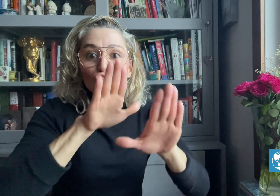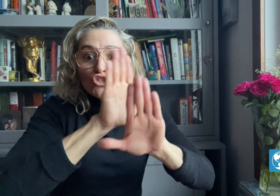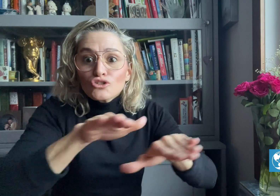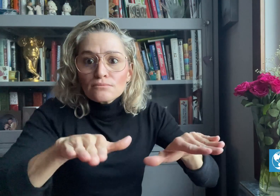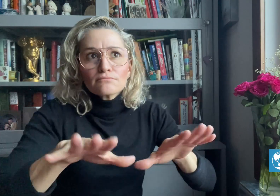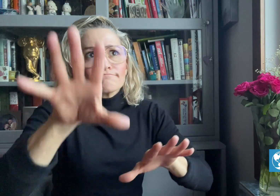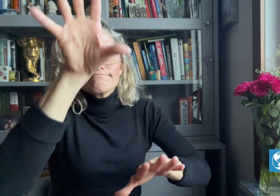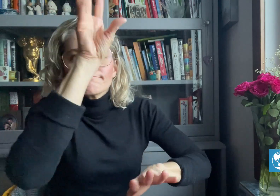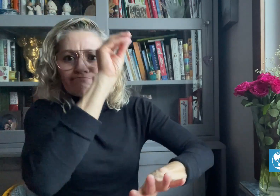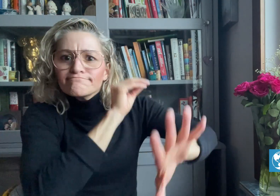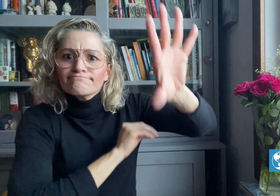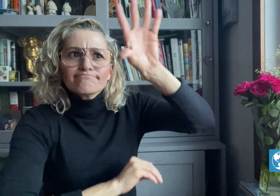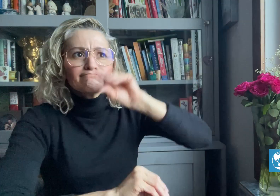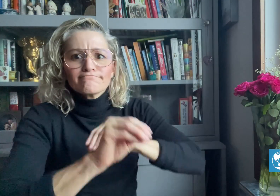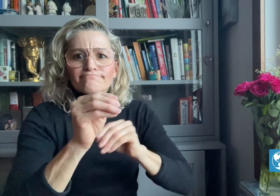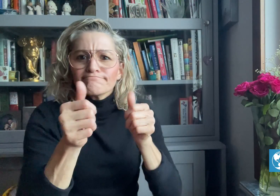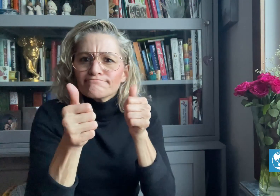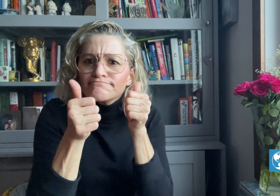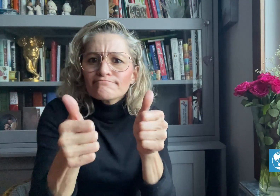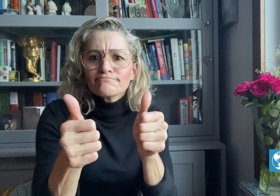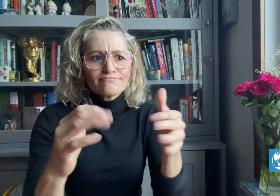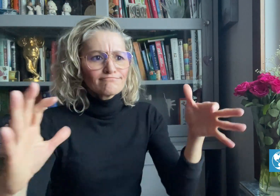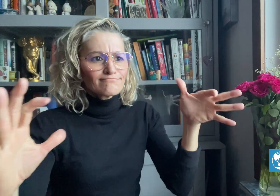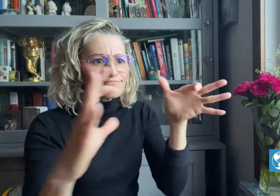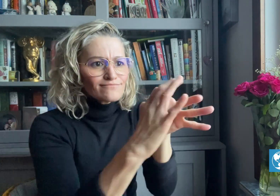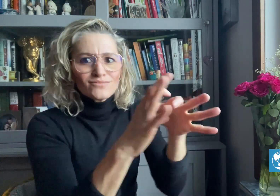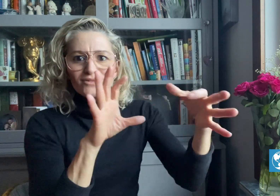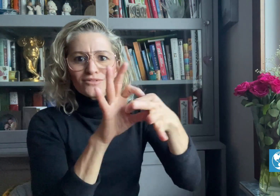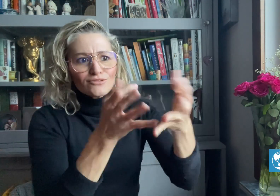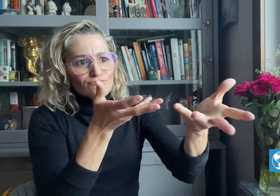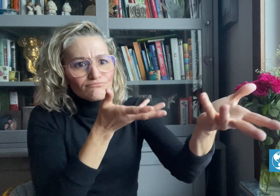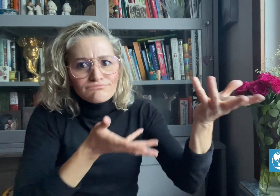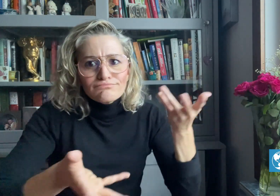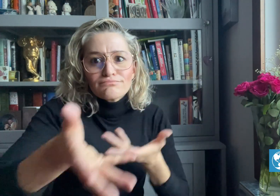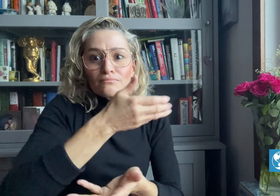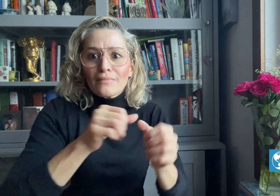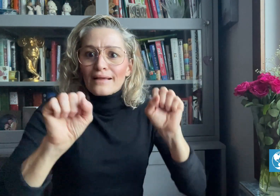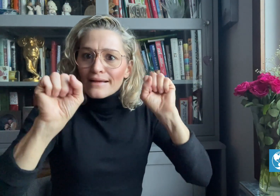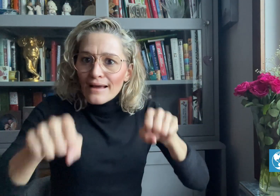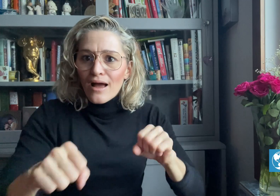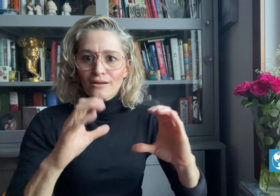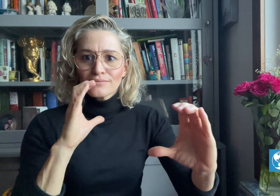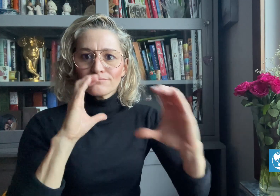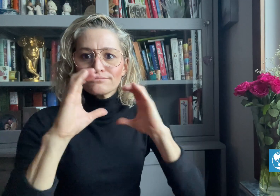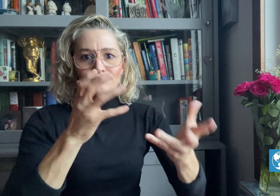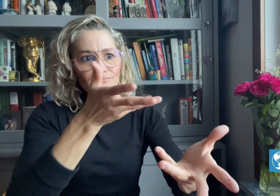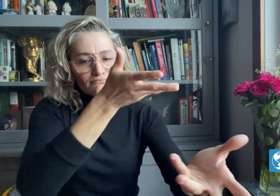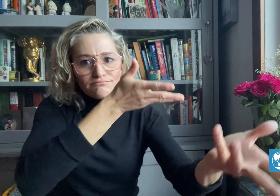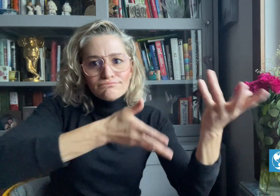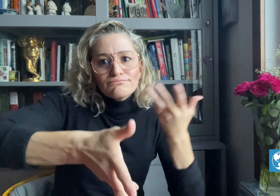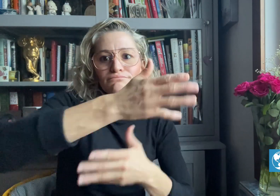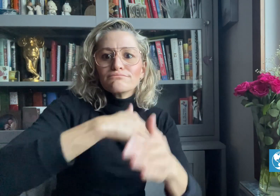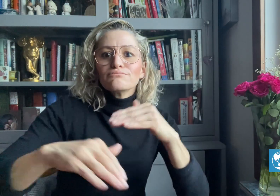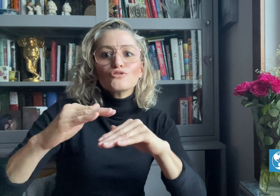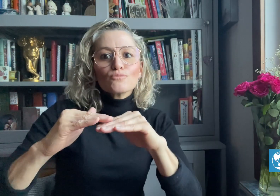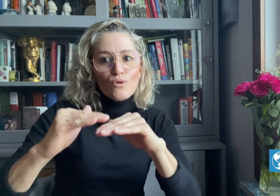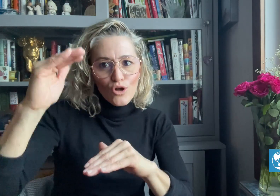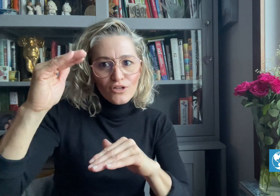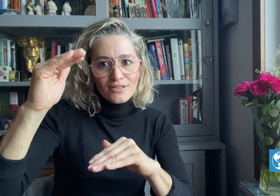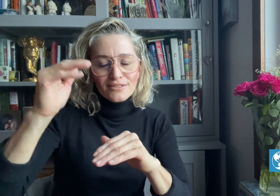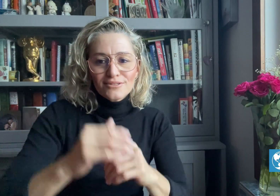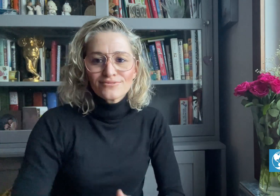to be better connected and communicate with each other more.